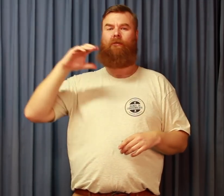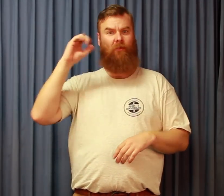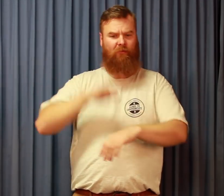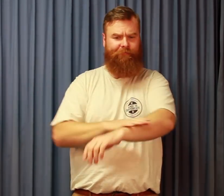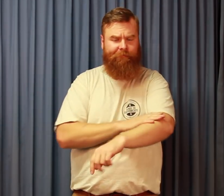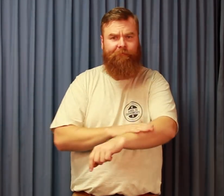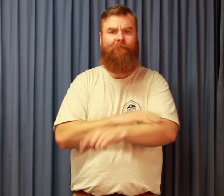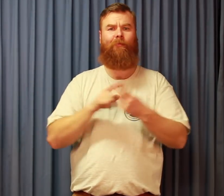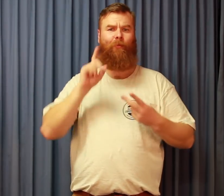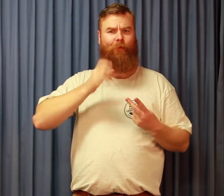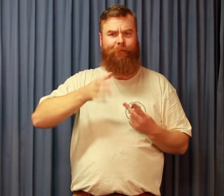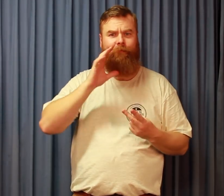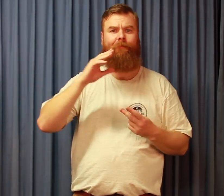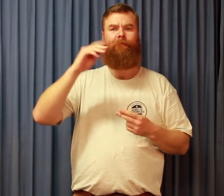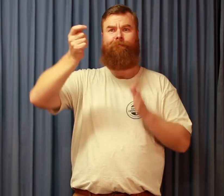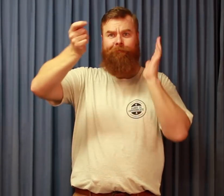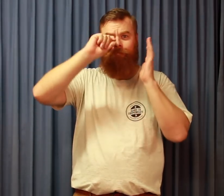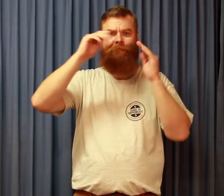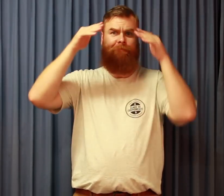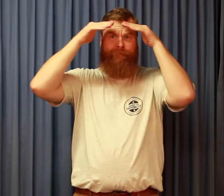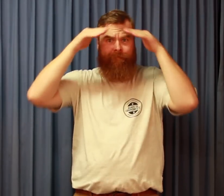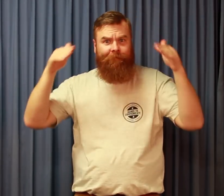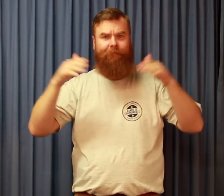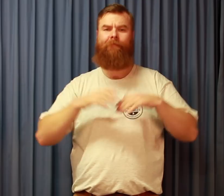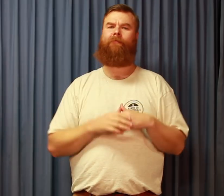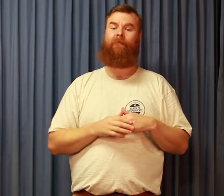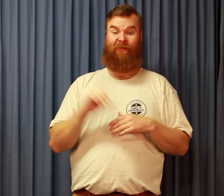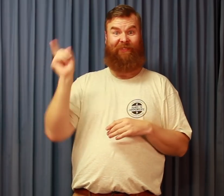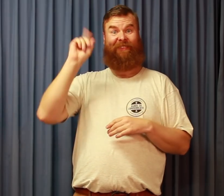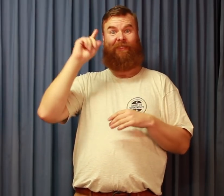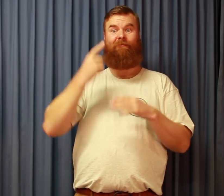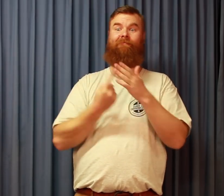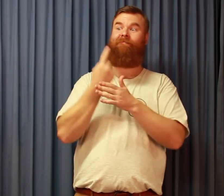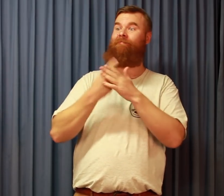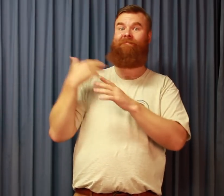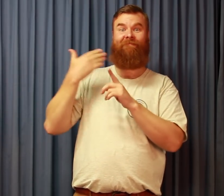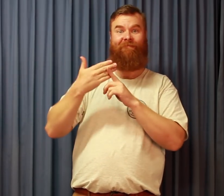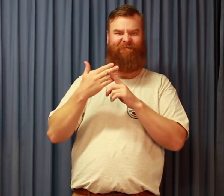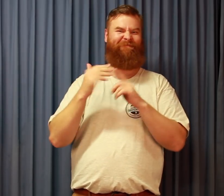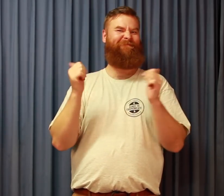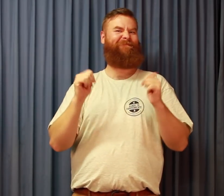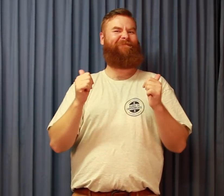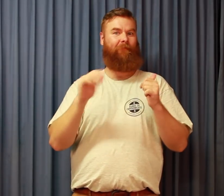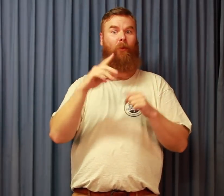Wear sunscreen, drink water and wear a cap or a wide brimmed hat. So we’ve finished with the highlights for today.